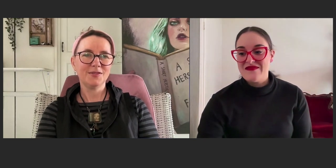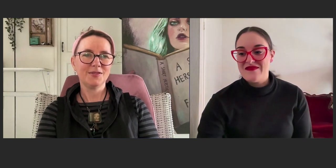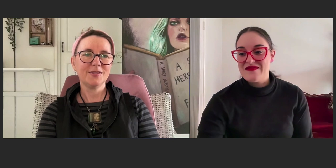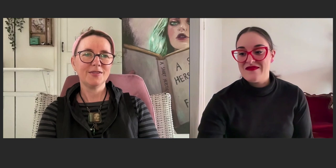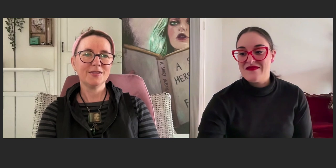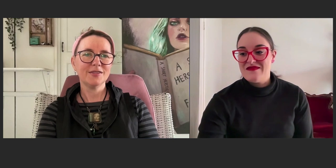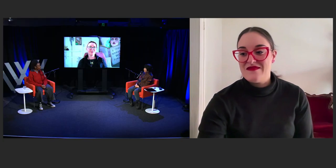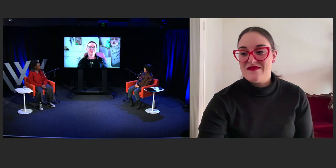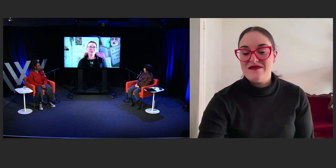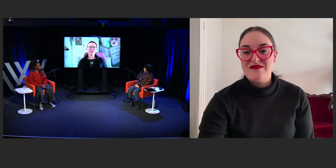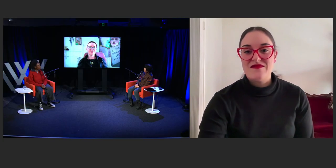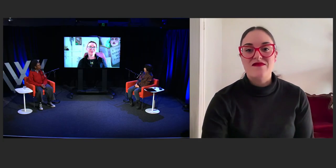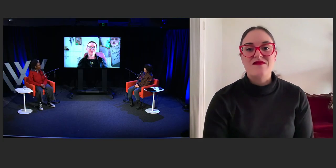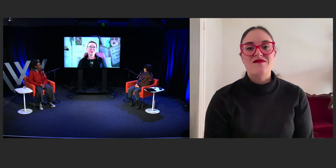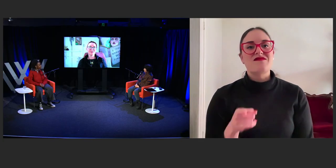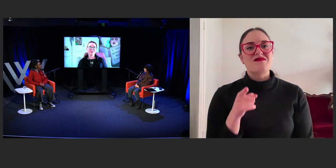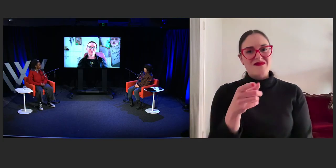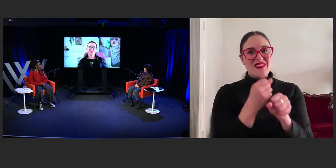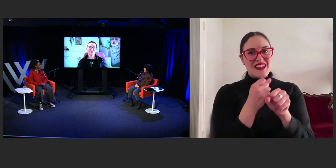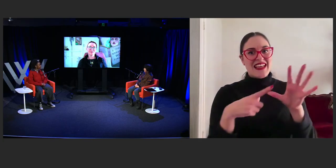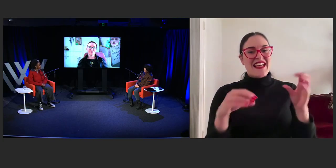I always do my artwork at the end,